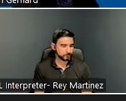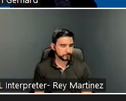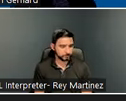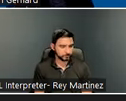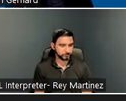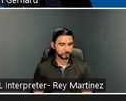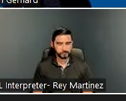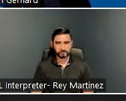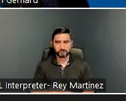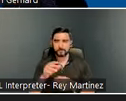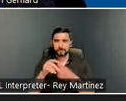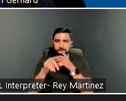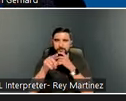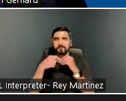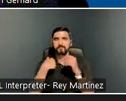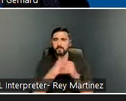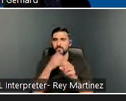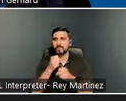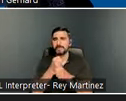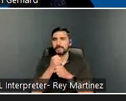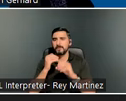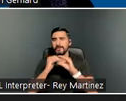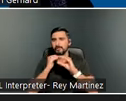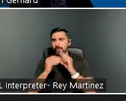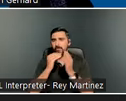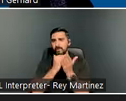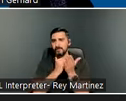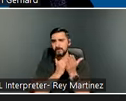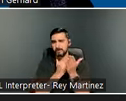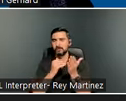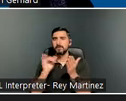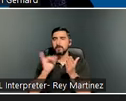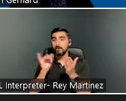listserv around upcoming webinars as well as when resources are added to the